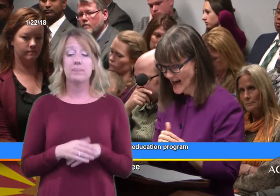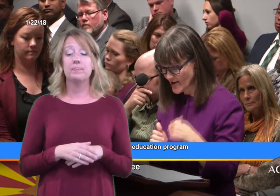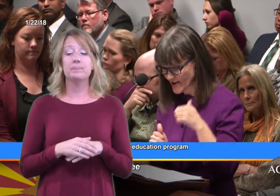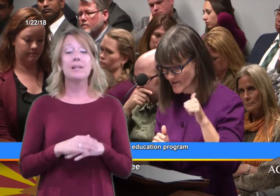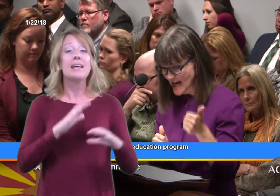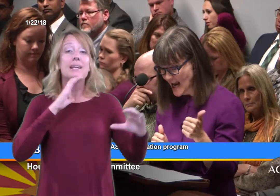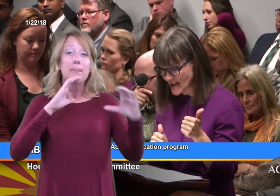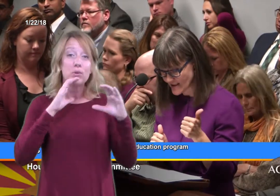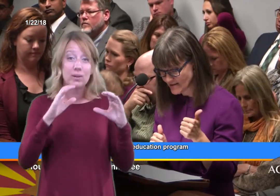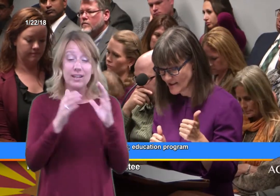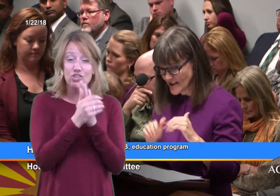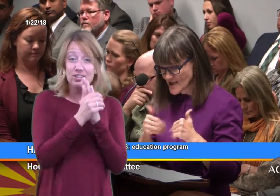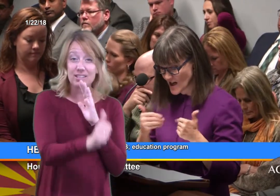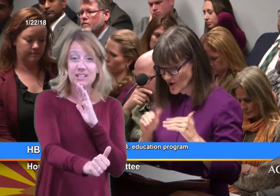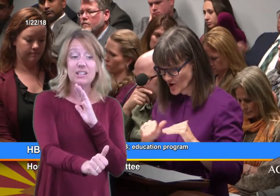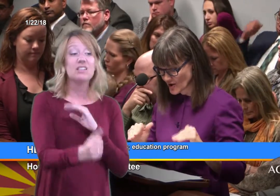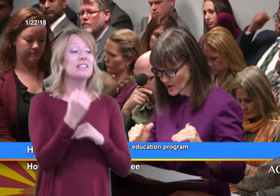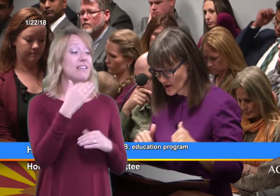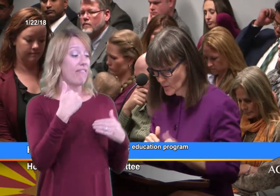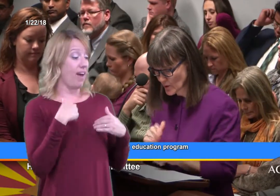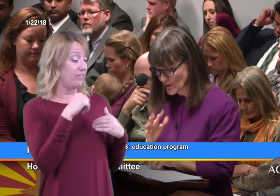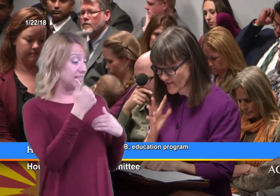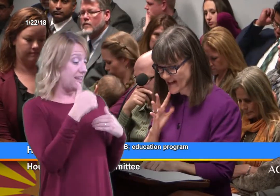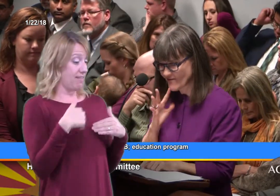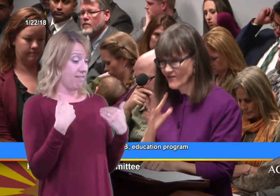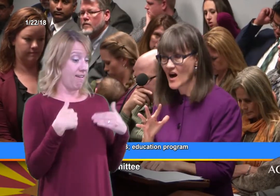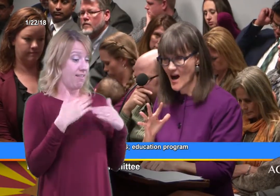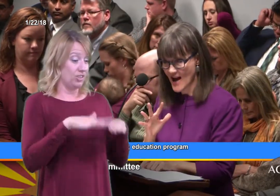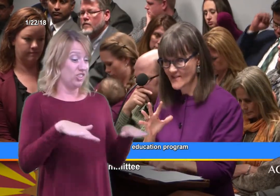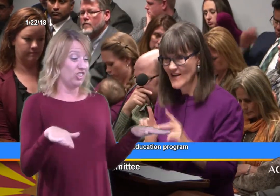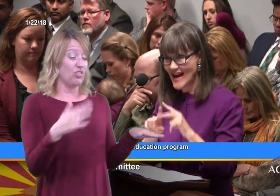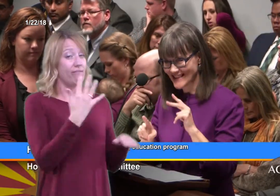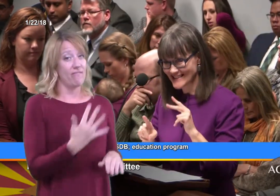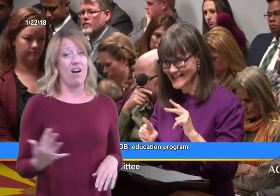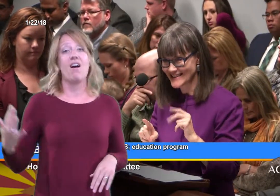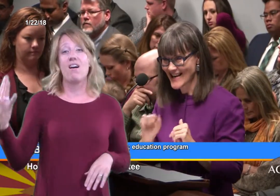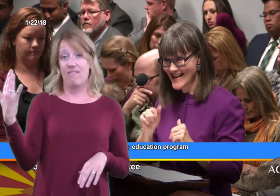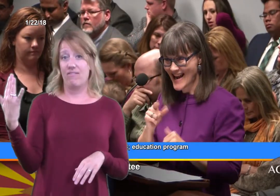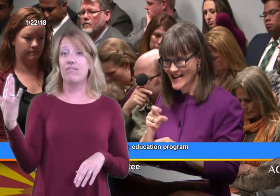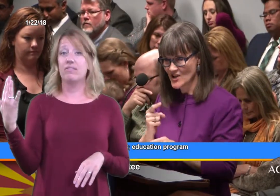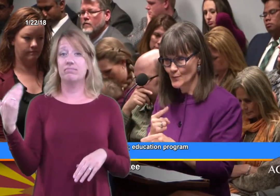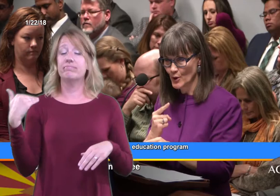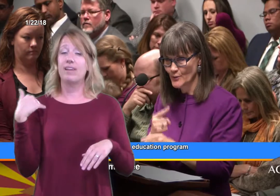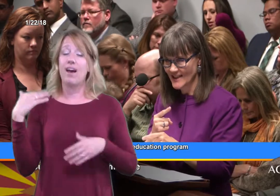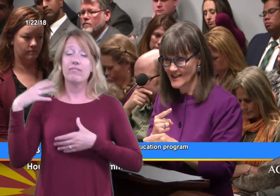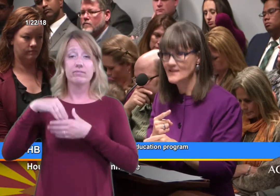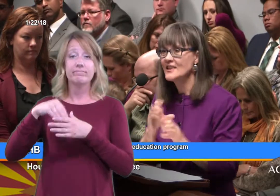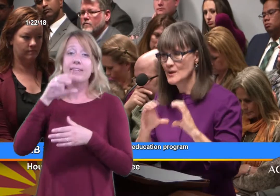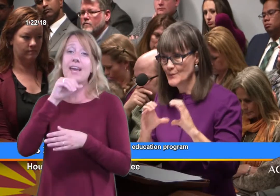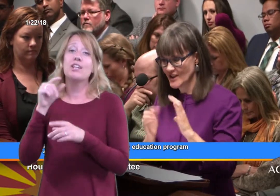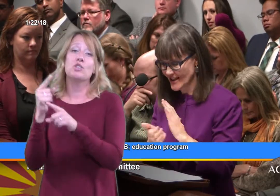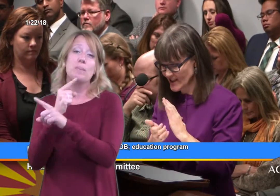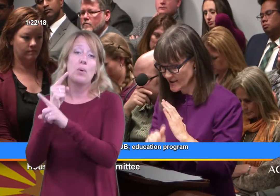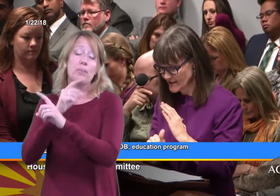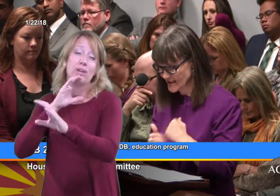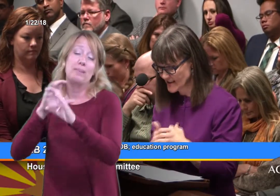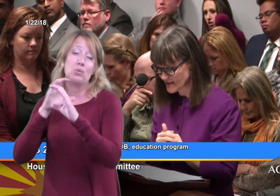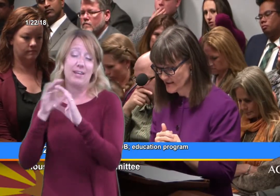out of 10 young children, we would have 5 exit at age-appropriate communication skills.